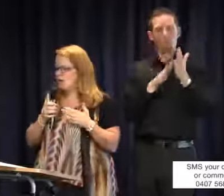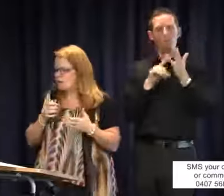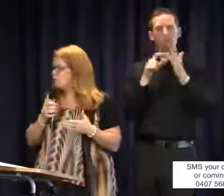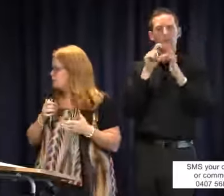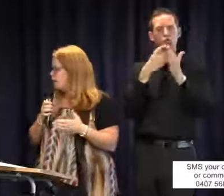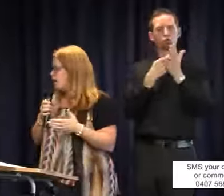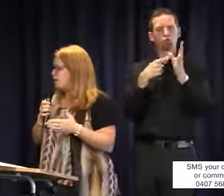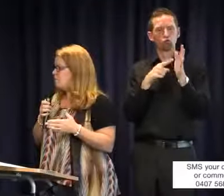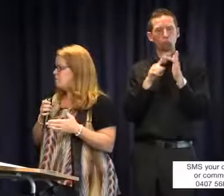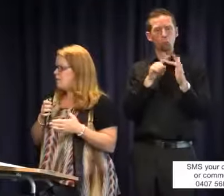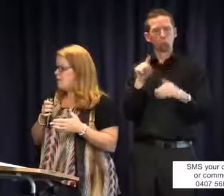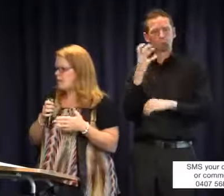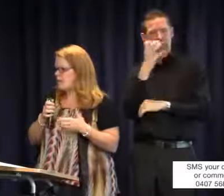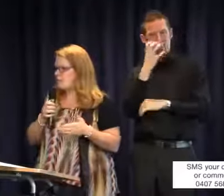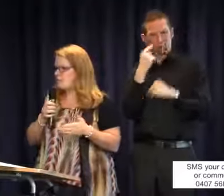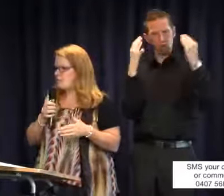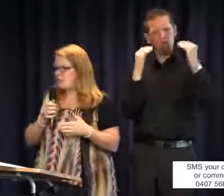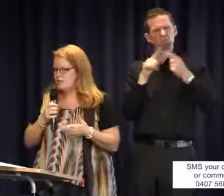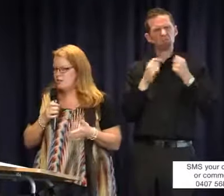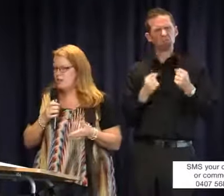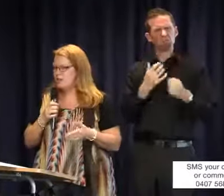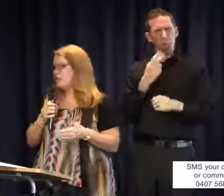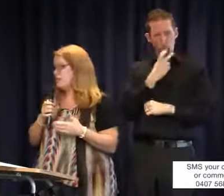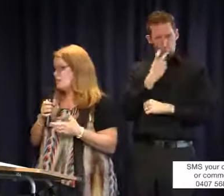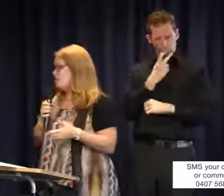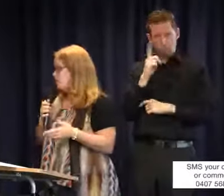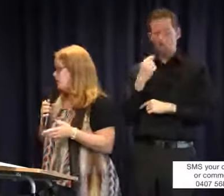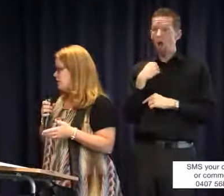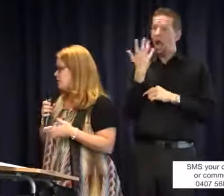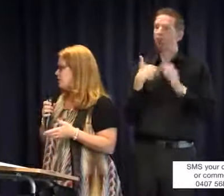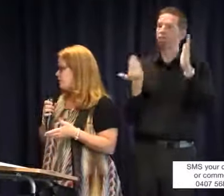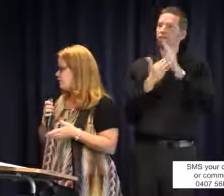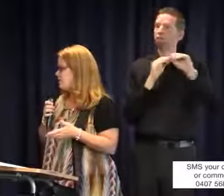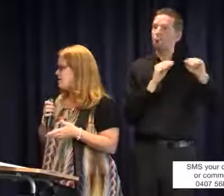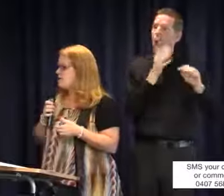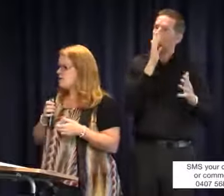oral. At the same time we teach him Auslan and he does use Auslan to some degree, but